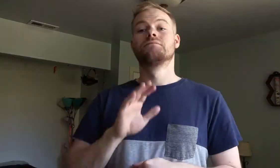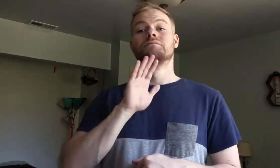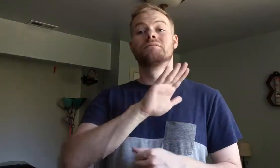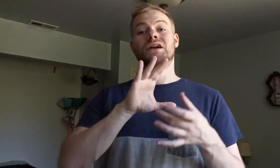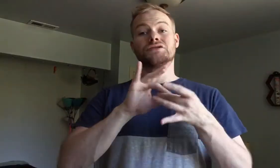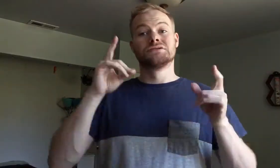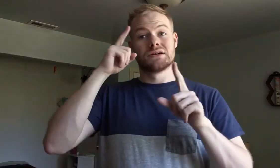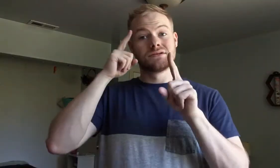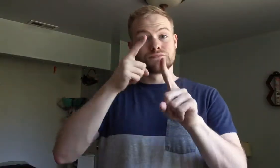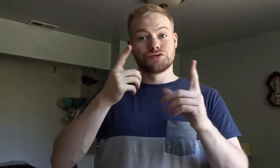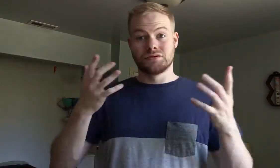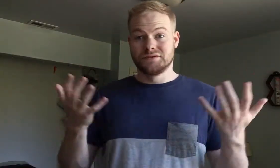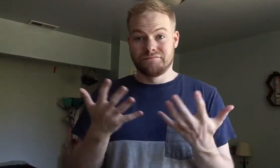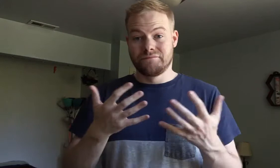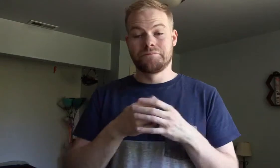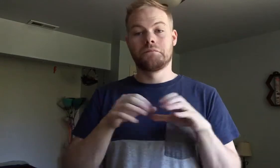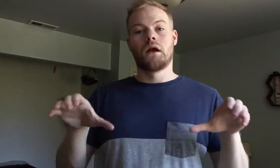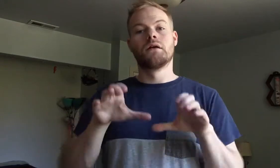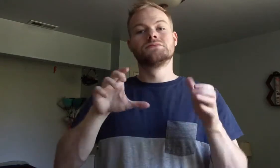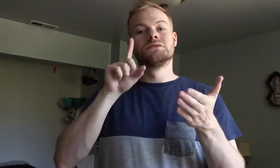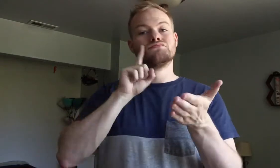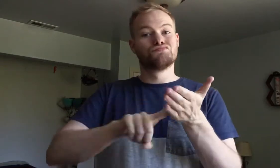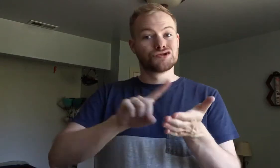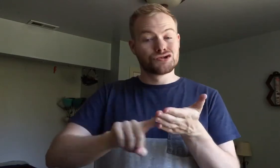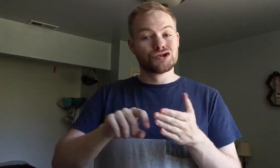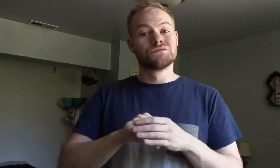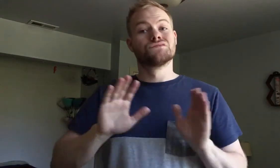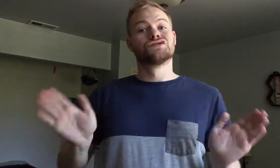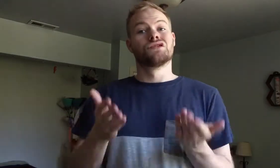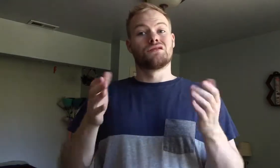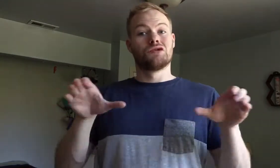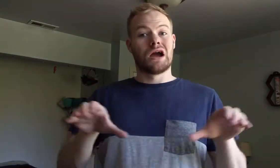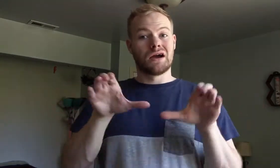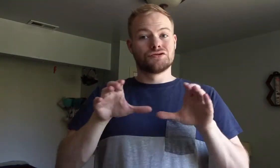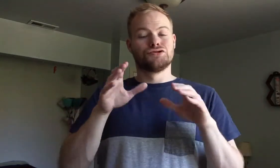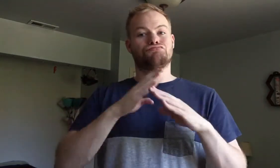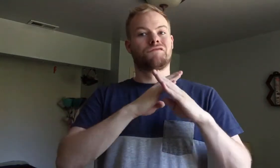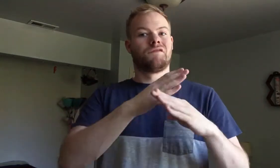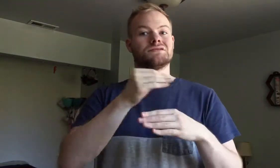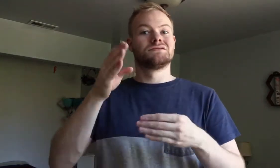The stated objective of the organization is "to conduct research and generate action to prevent and